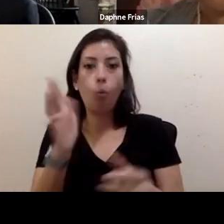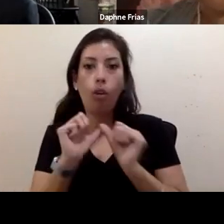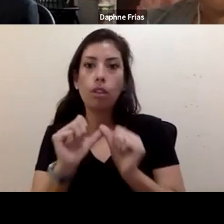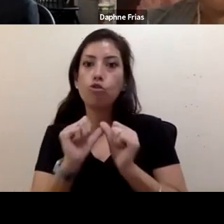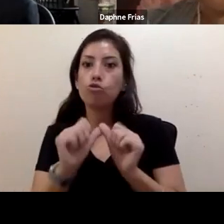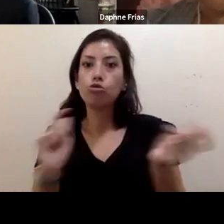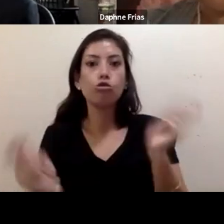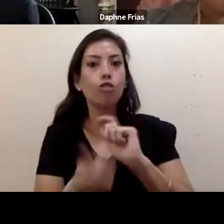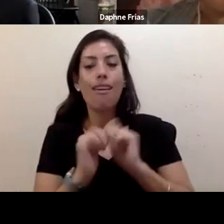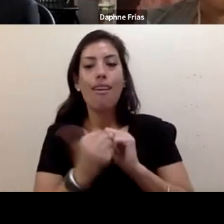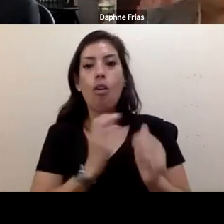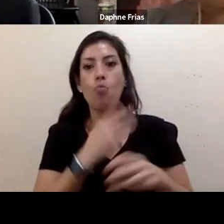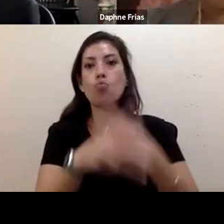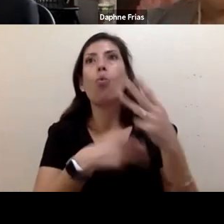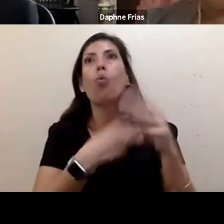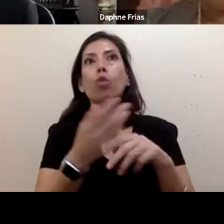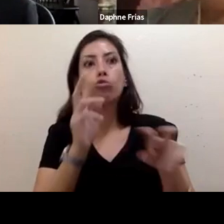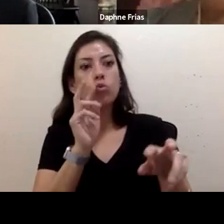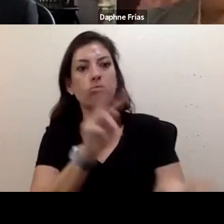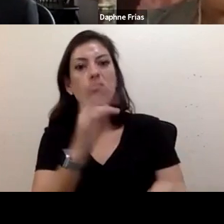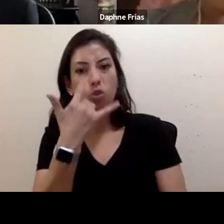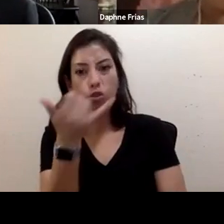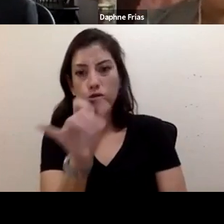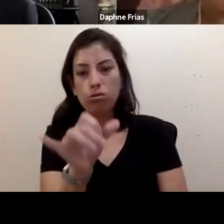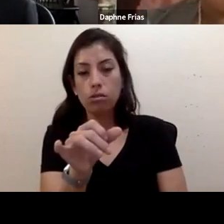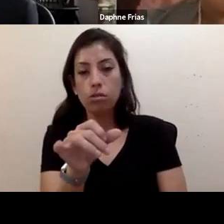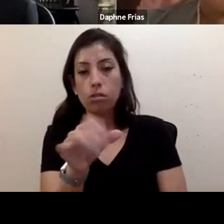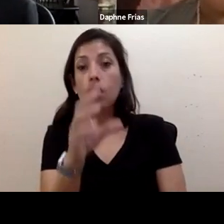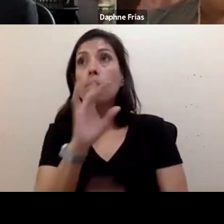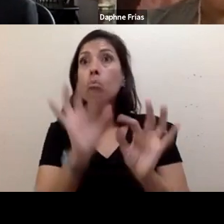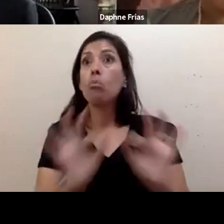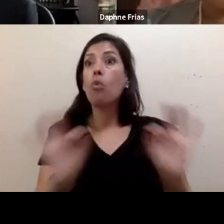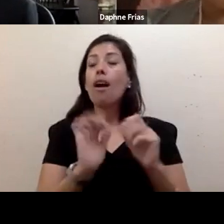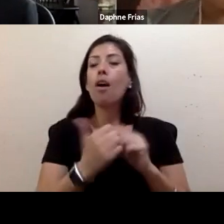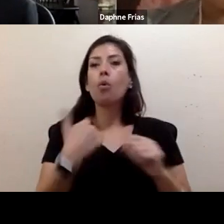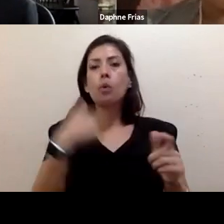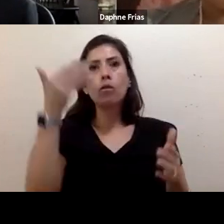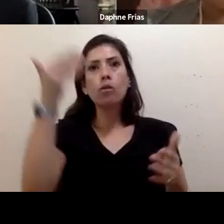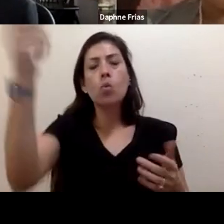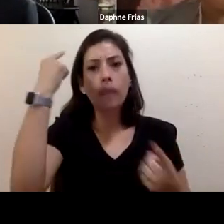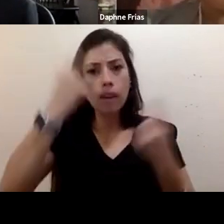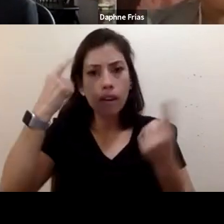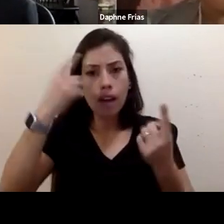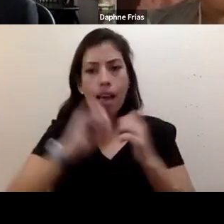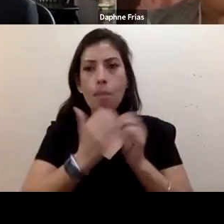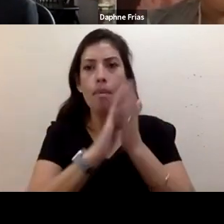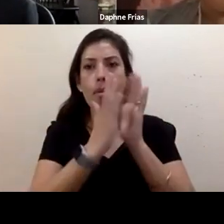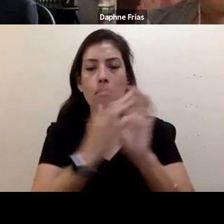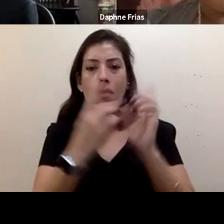Part of being forward-thinking in this situation, and being effective in that thinking, is going to require massively changing